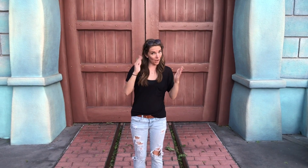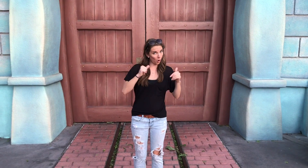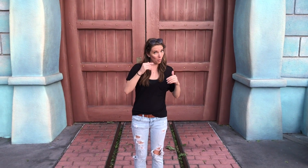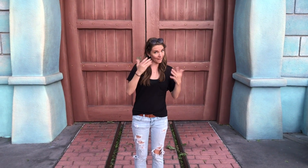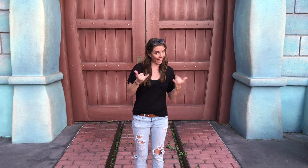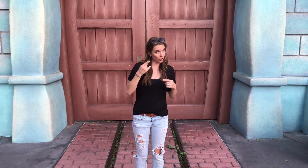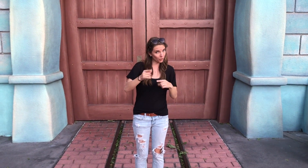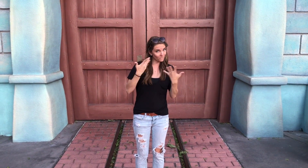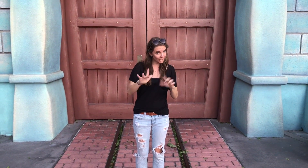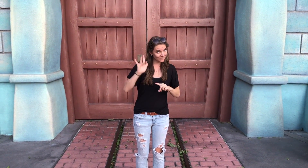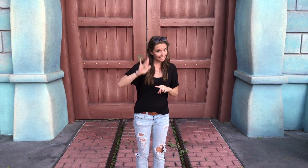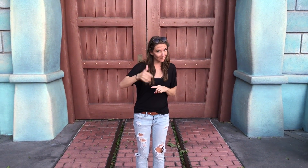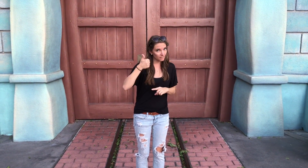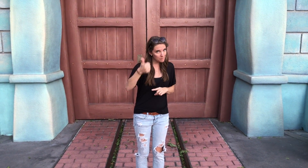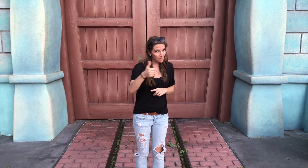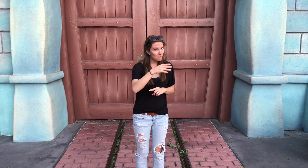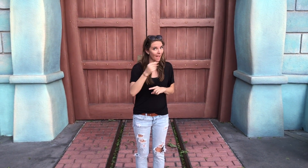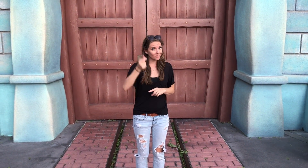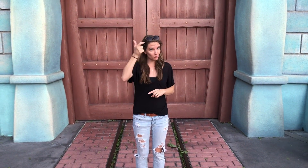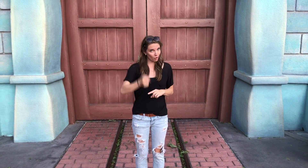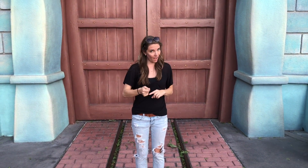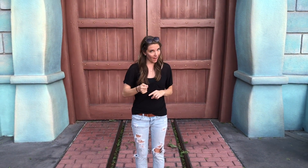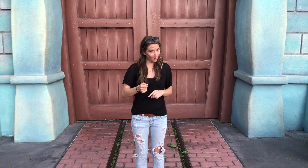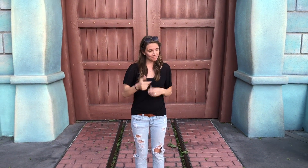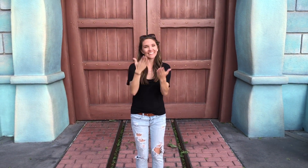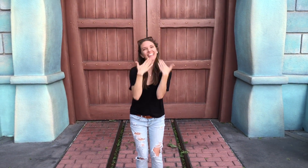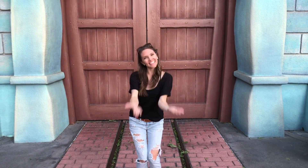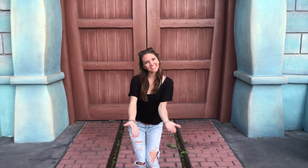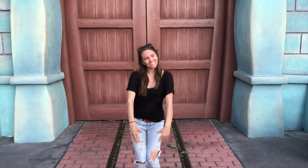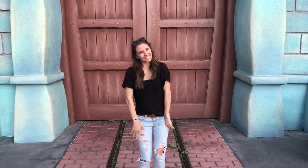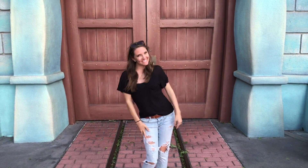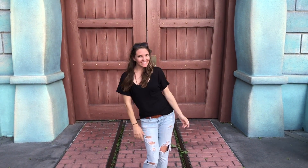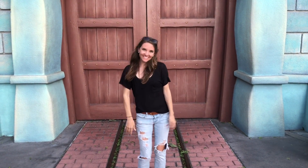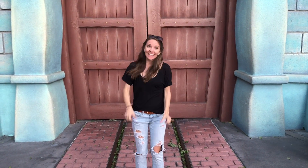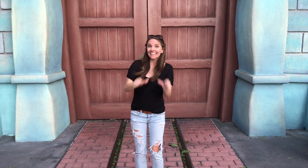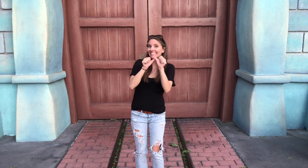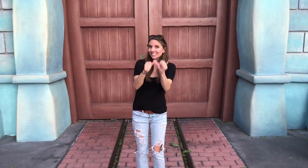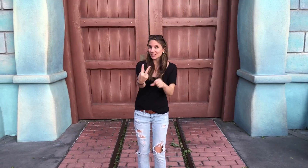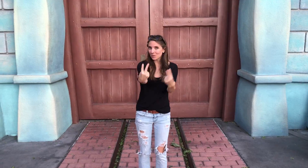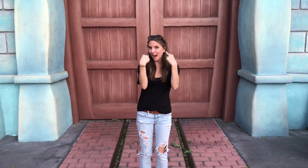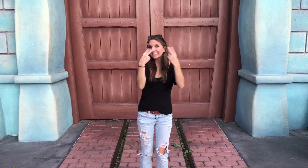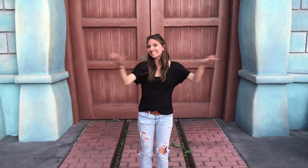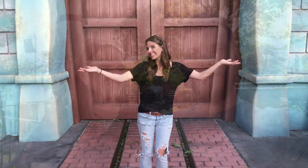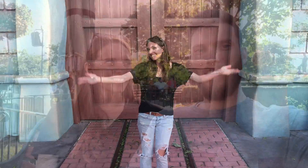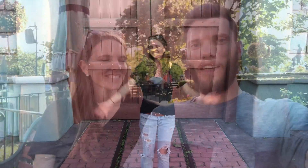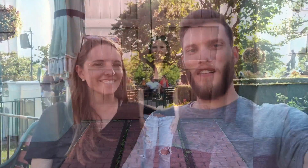So I hope you gave us a thumbs up and subscribed. Keep watching.